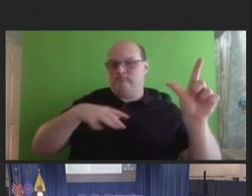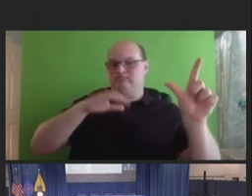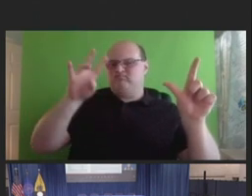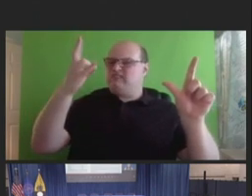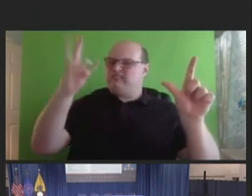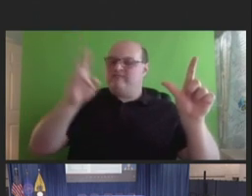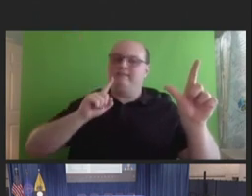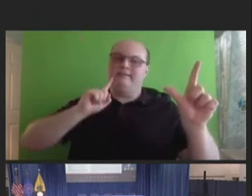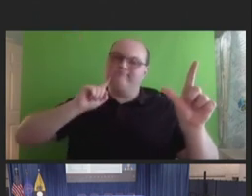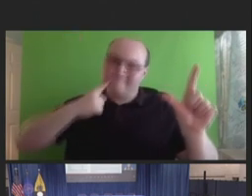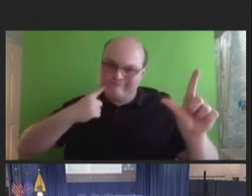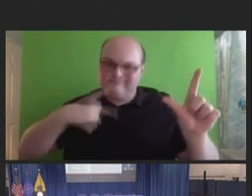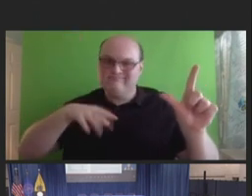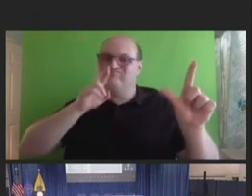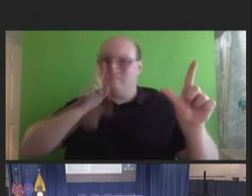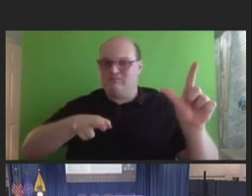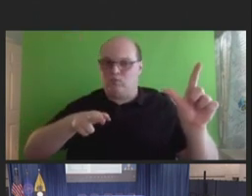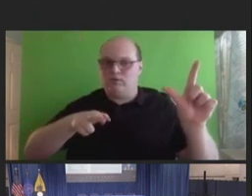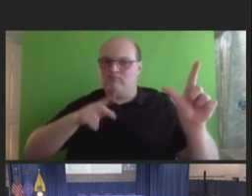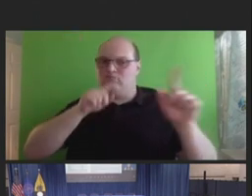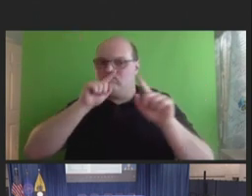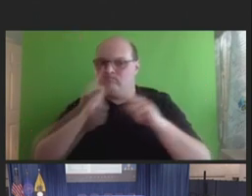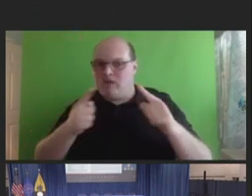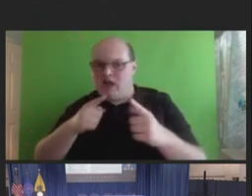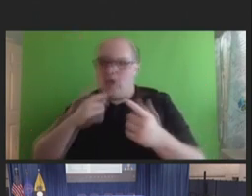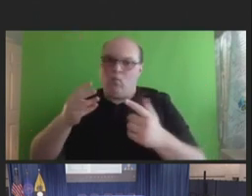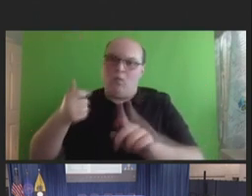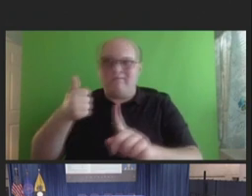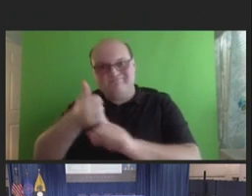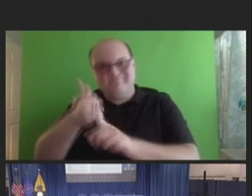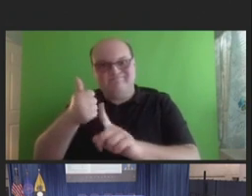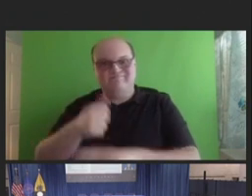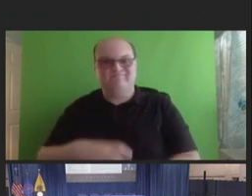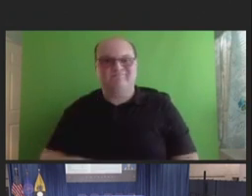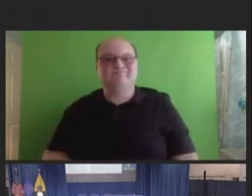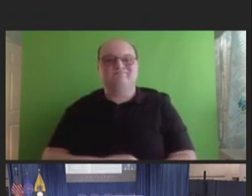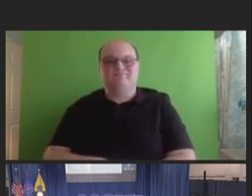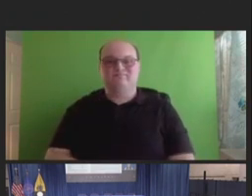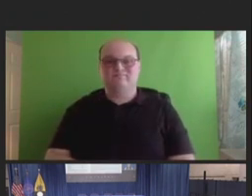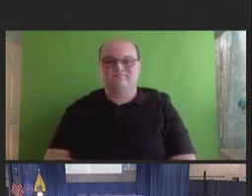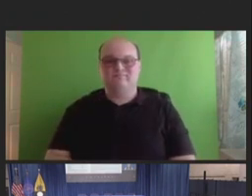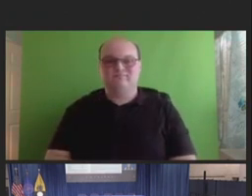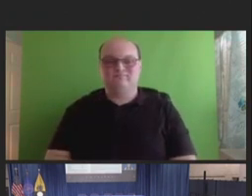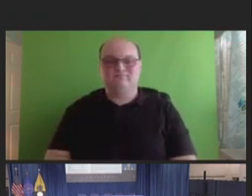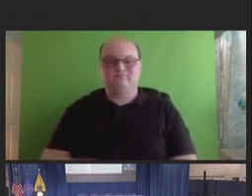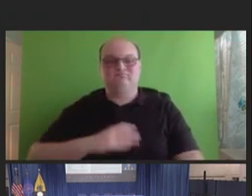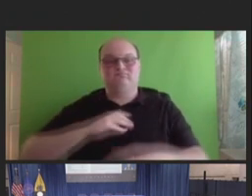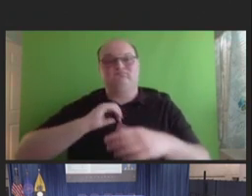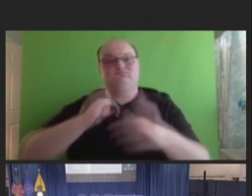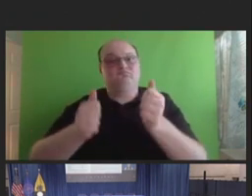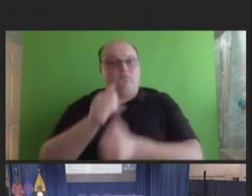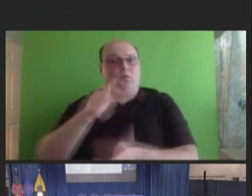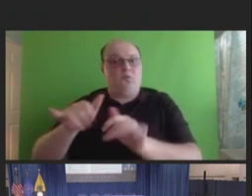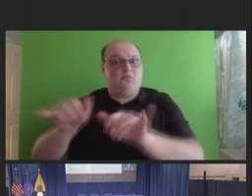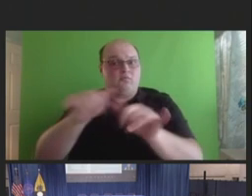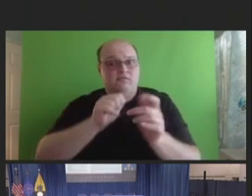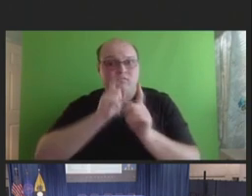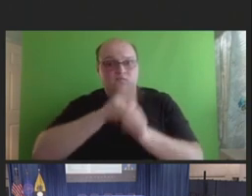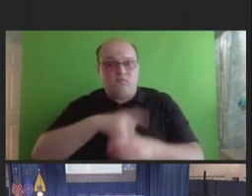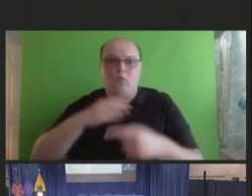88 percent of reports were non-serious and the most commonly reported symptoms were headache,